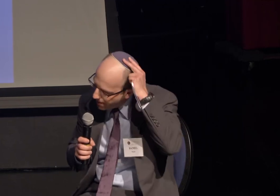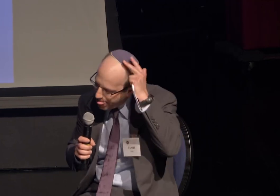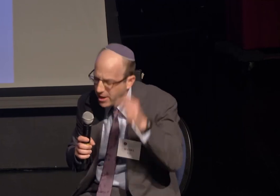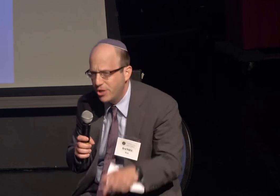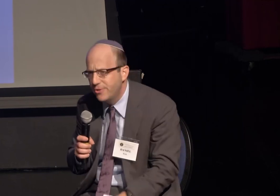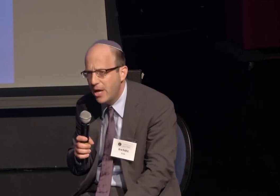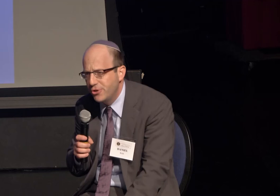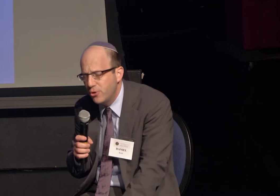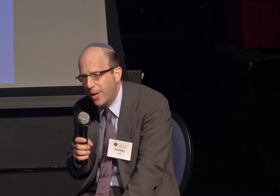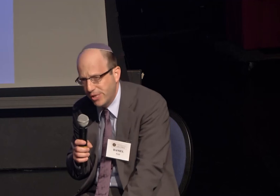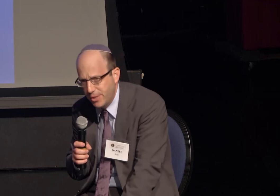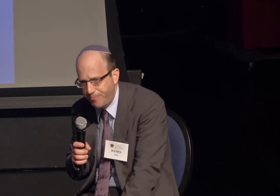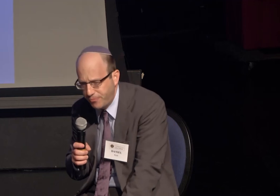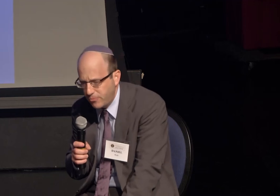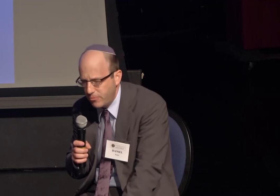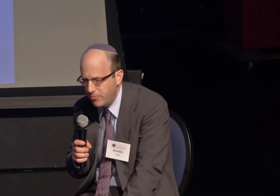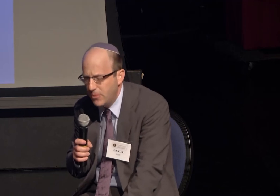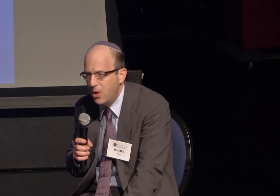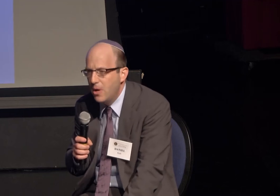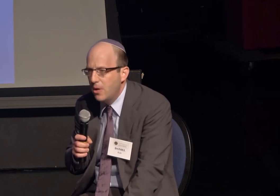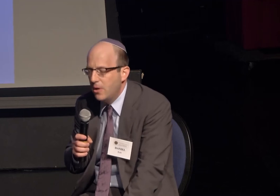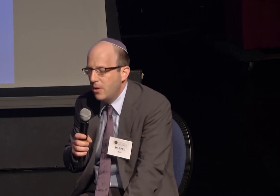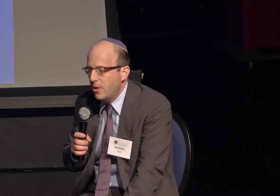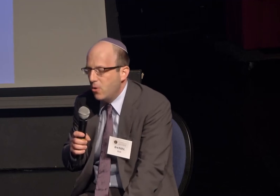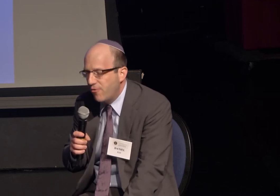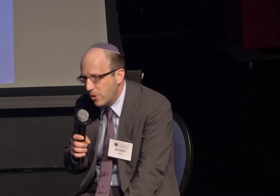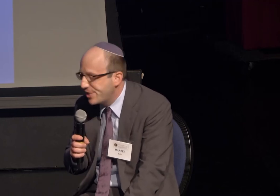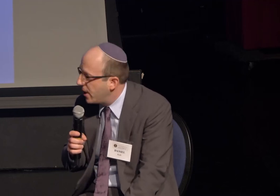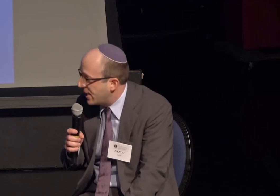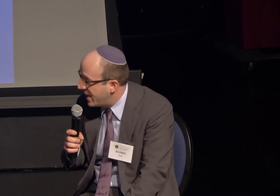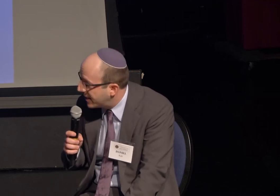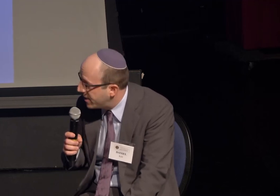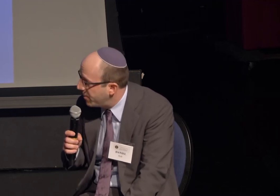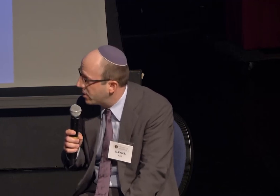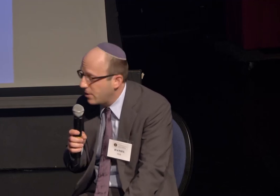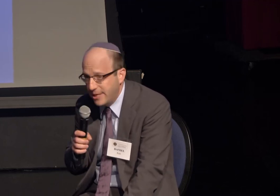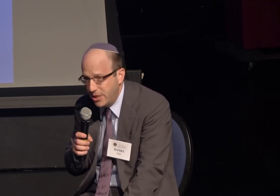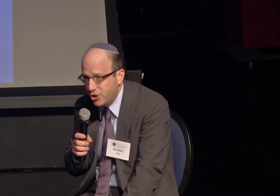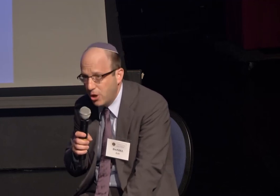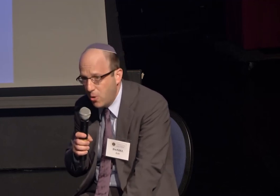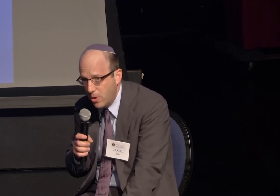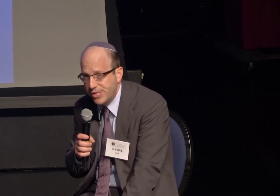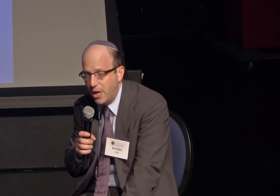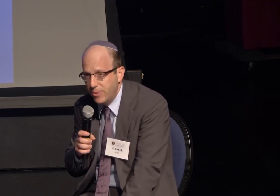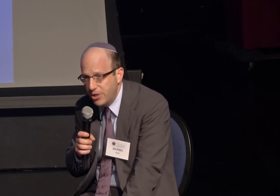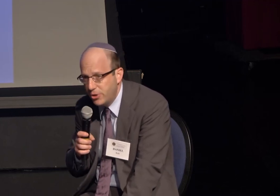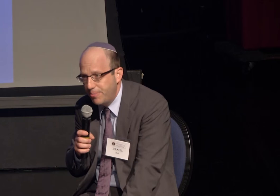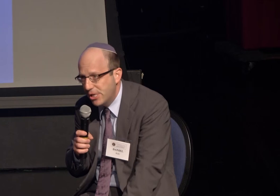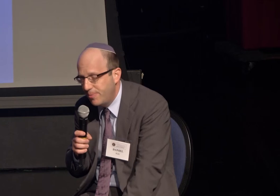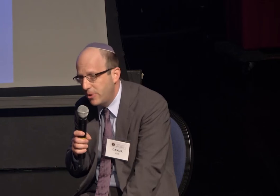And I do that in two ways. As an academic, I teach a course on religion and peace building